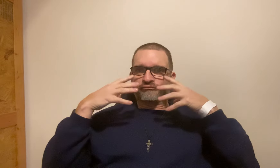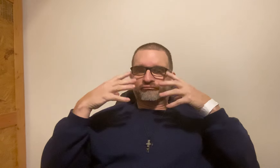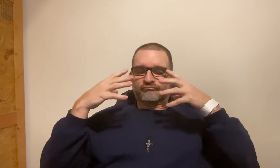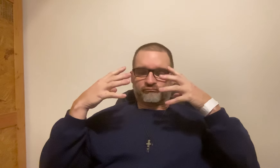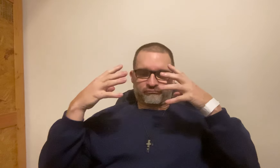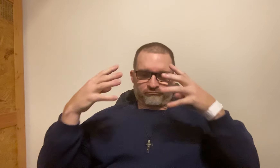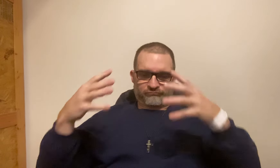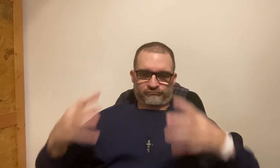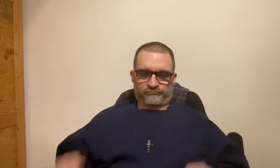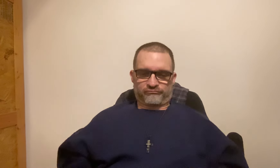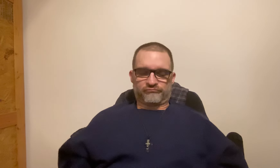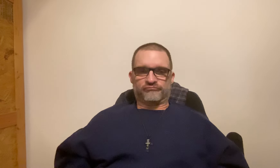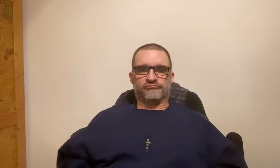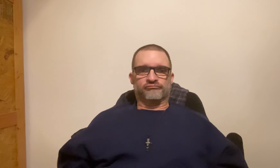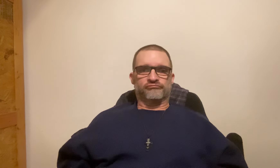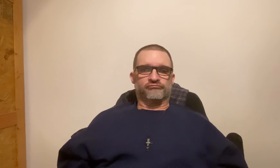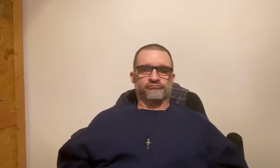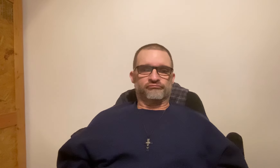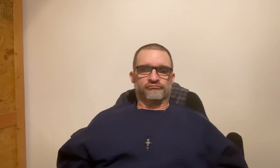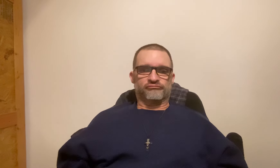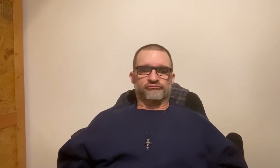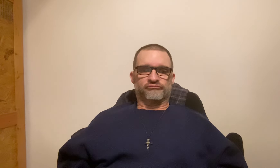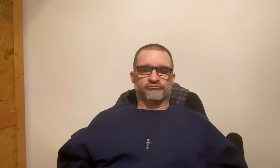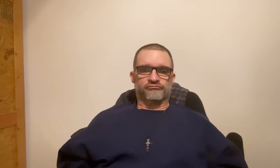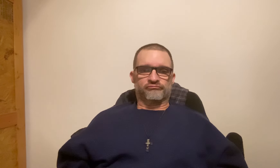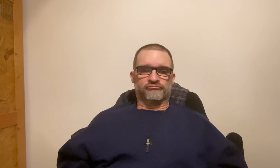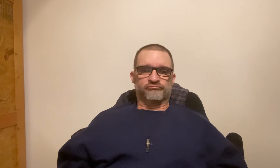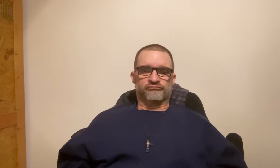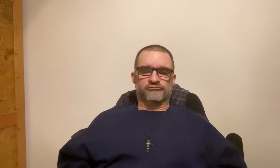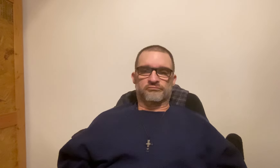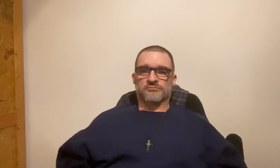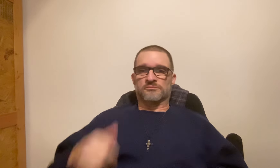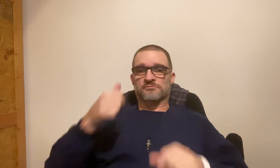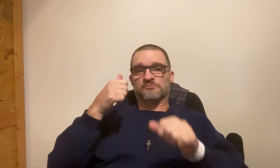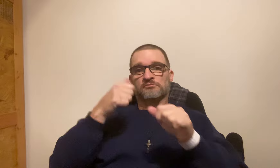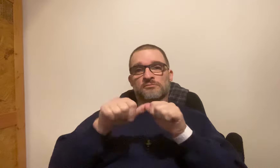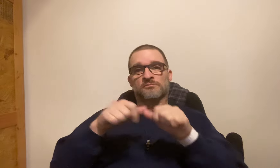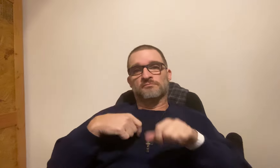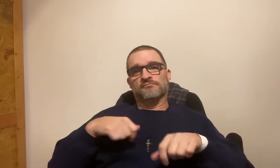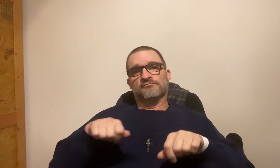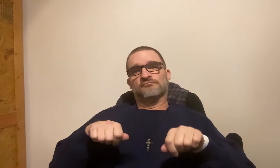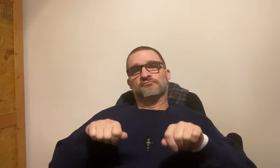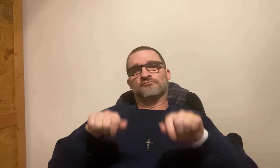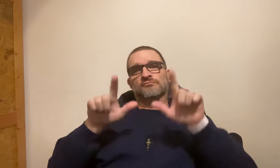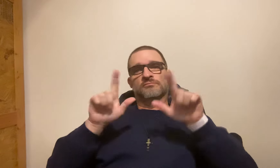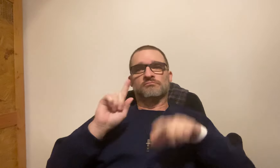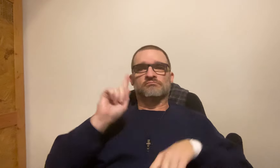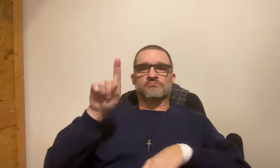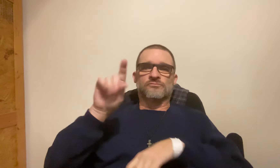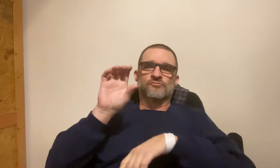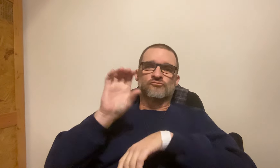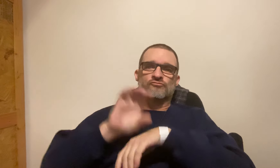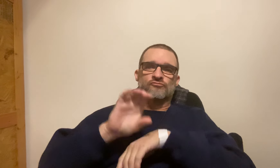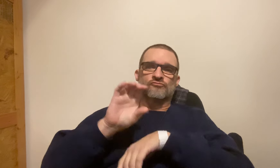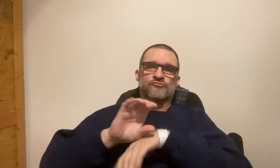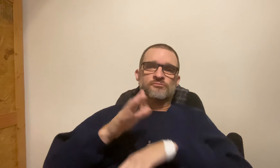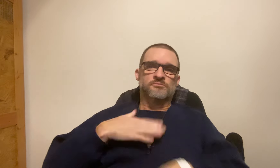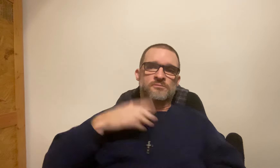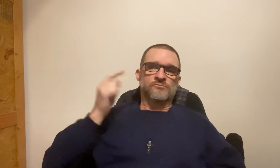I broke out in tears. Remember I had shared on vlog about going to church